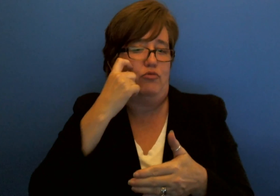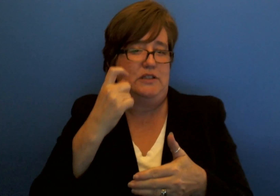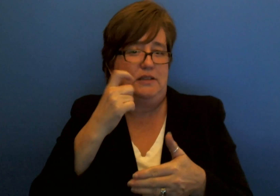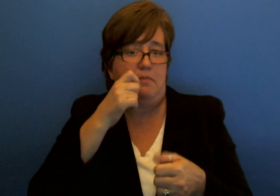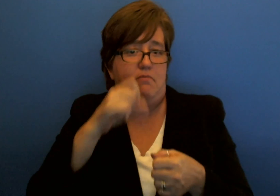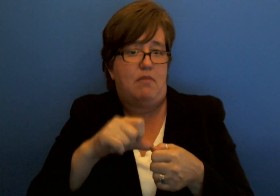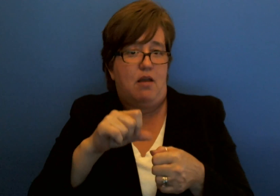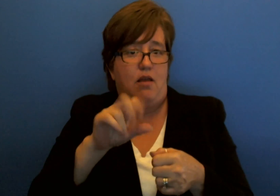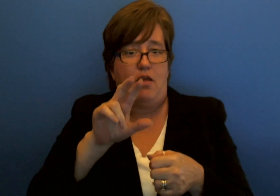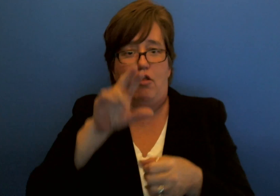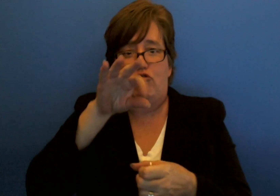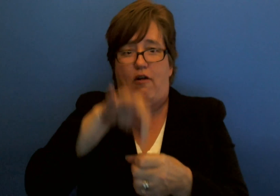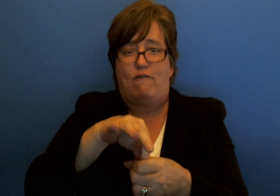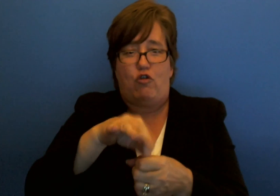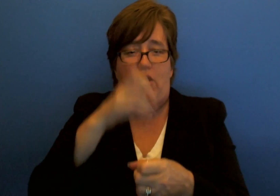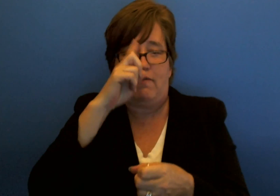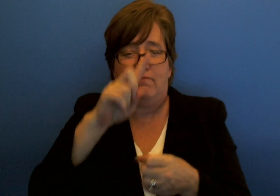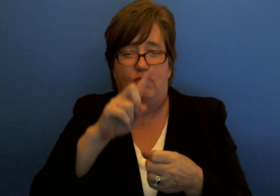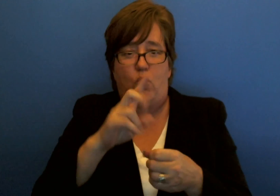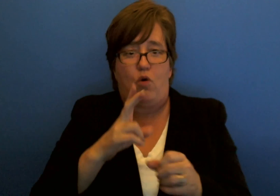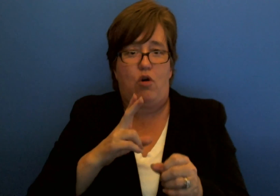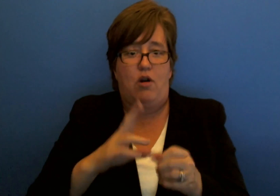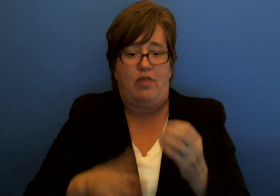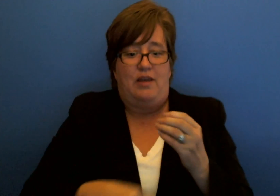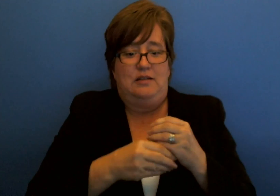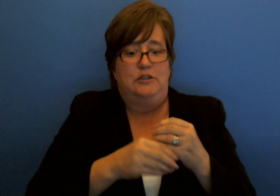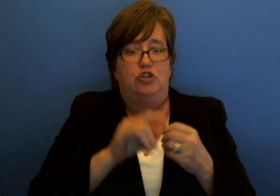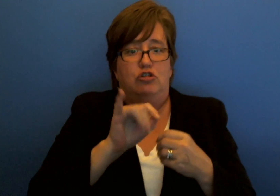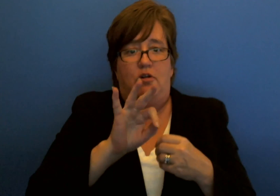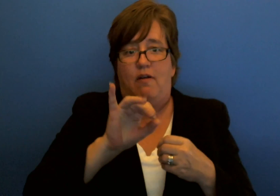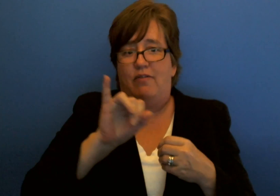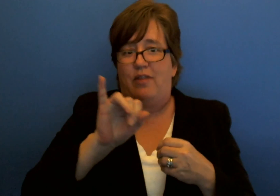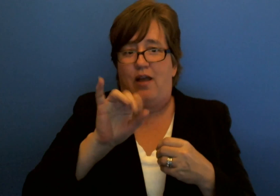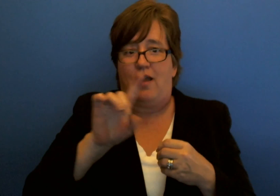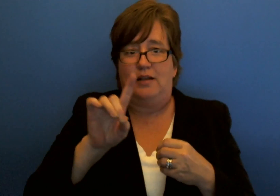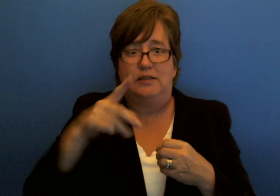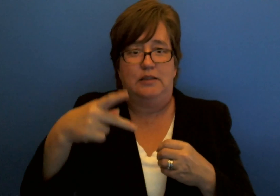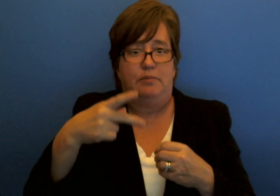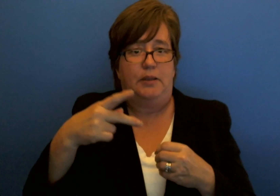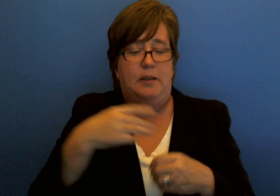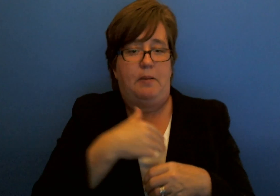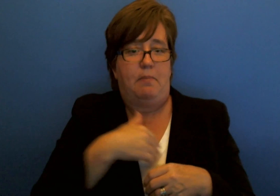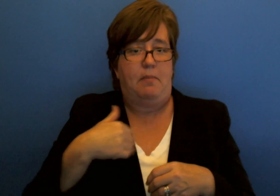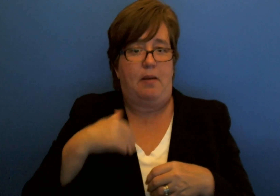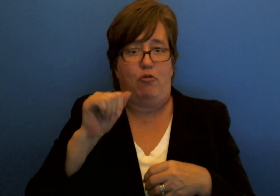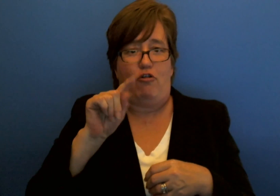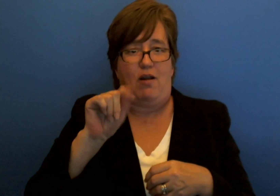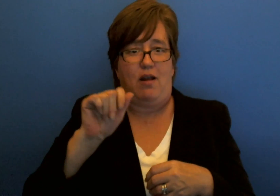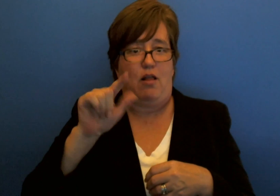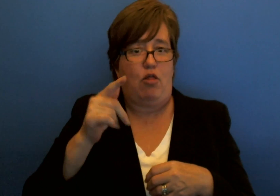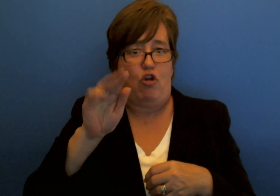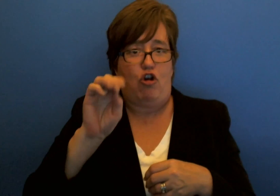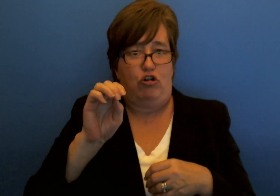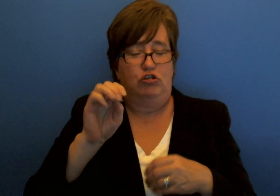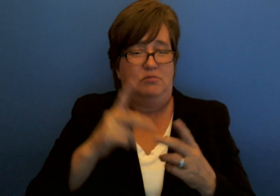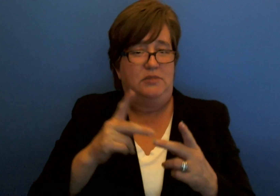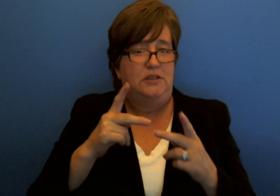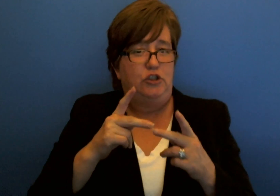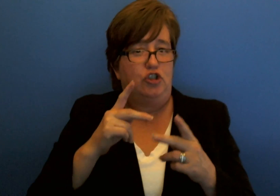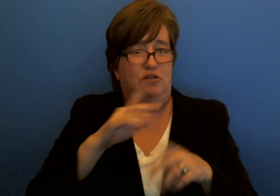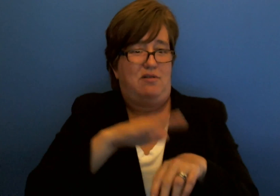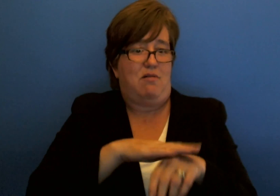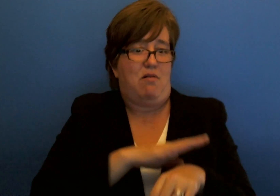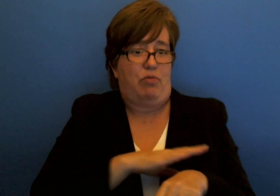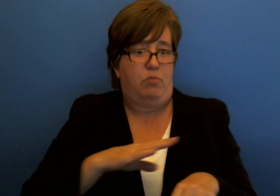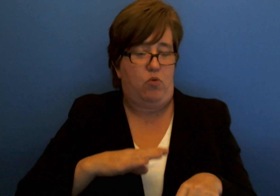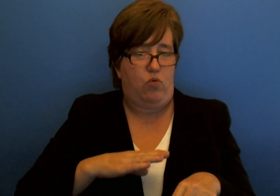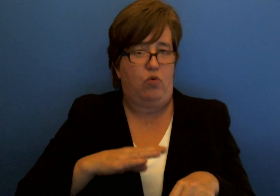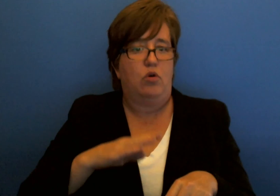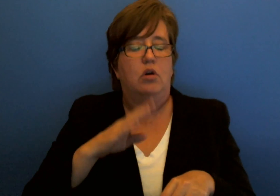mail referendum for the addition of the IDP Member at Large position on the RID Board of Directors